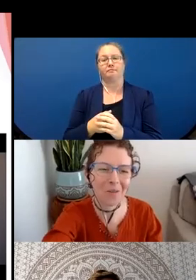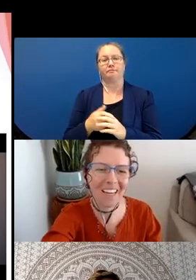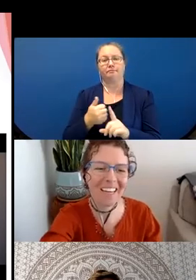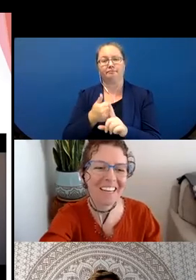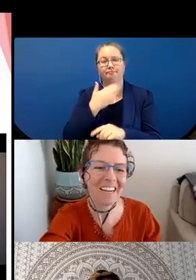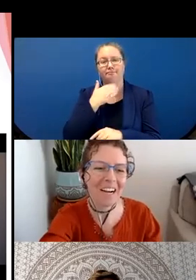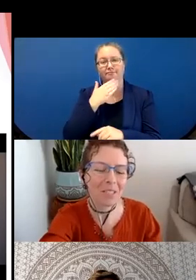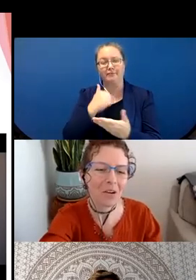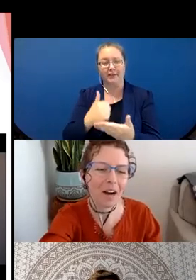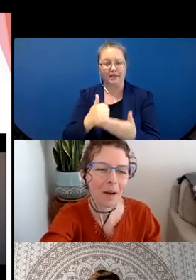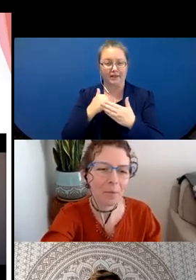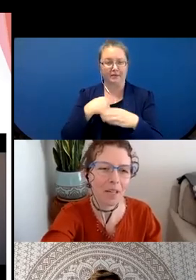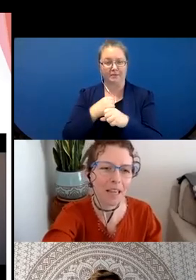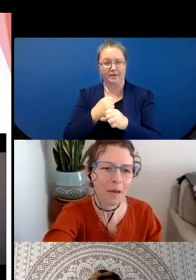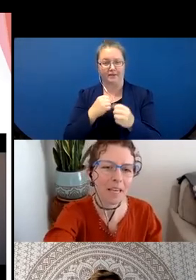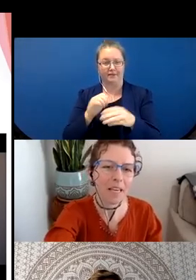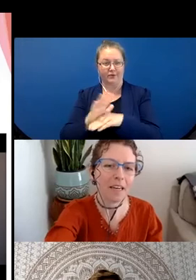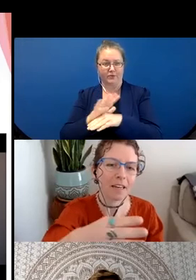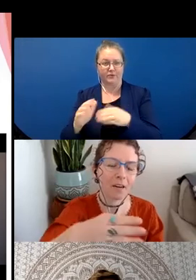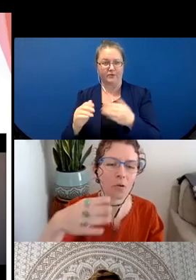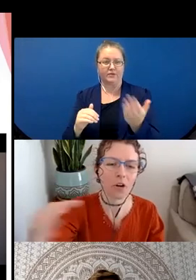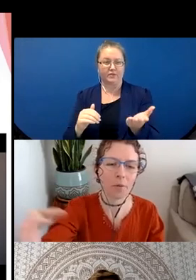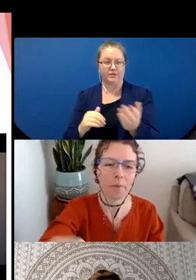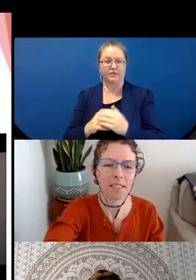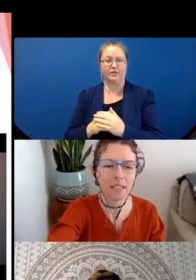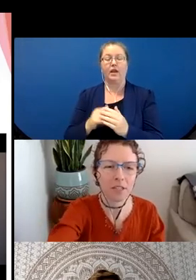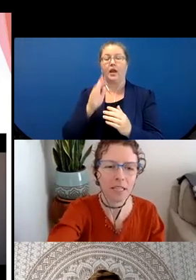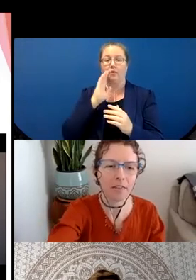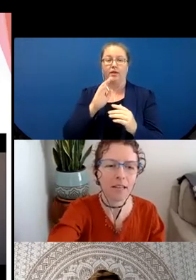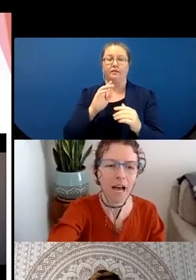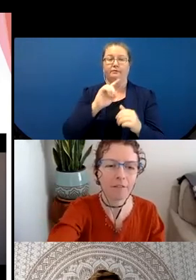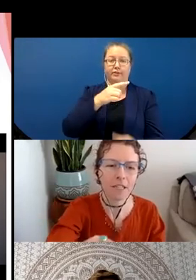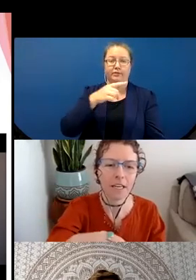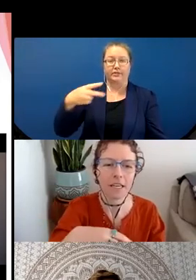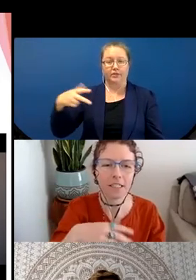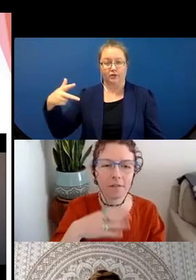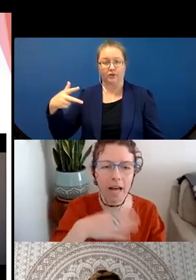me. So I’m gonna play them in order, but basically, you'll see on the left is the flat